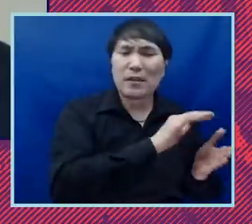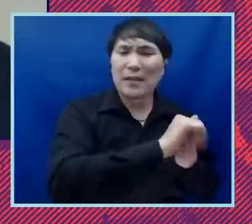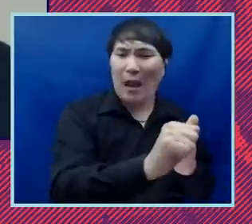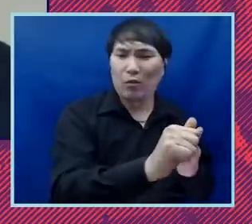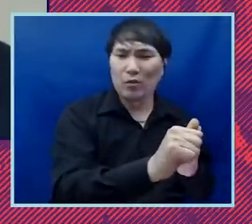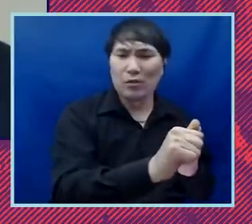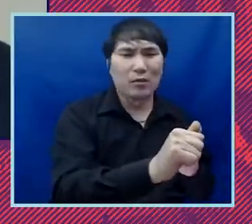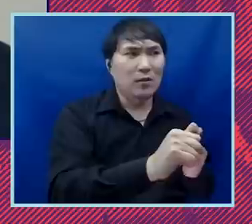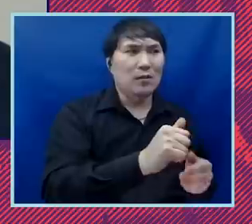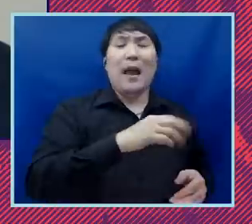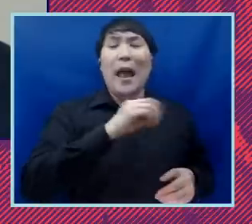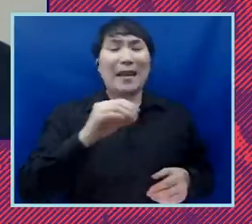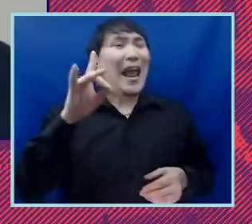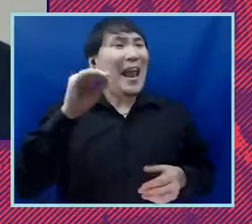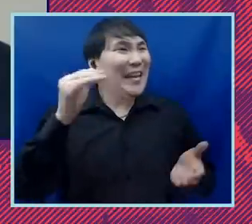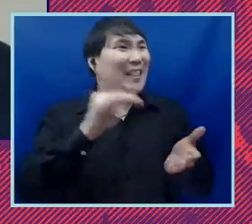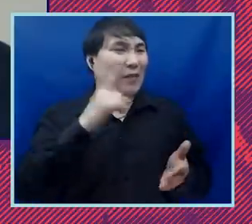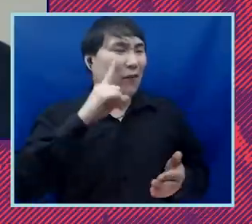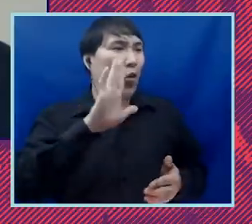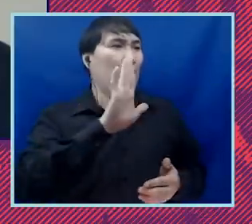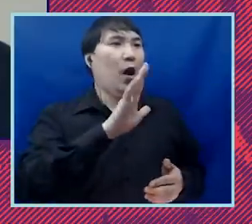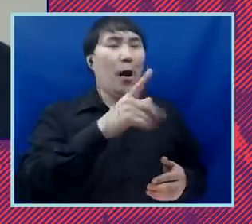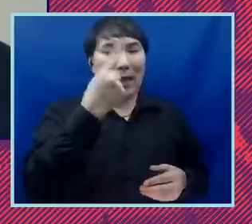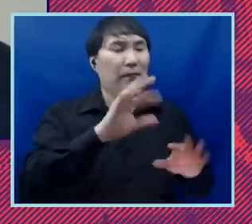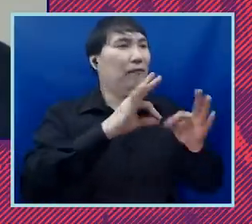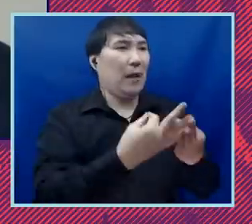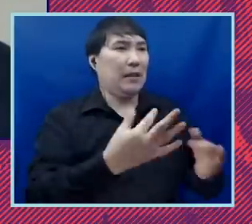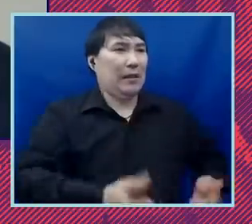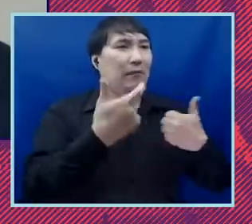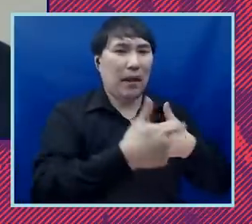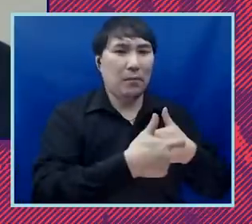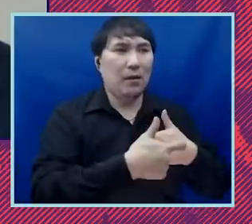thousand dollars over the course of their lifetime which is equivalent to two years of their income